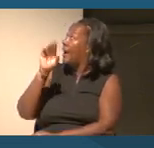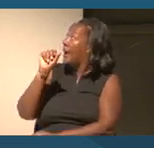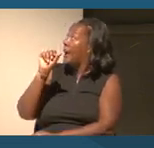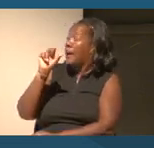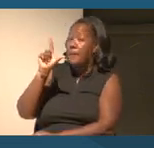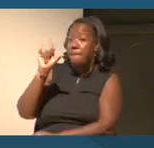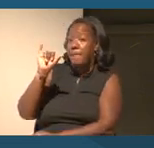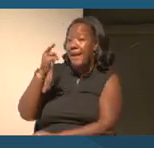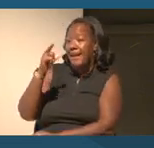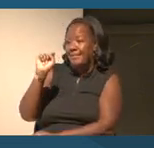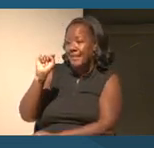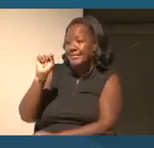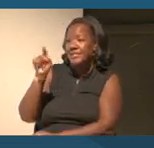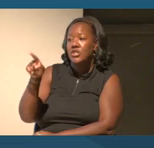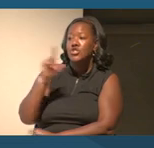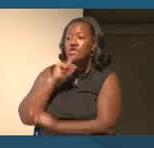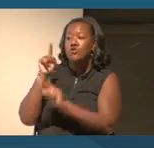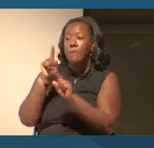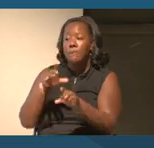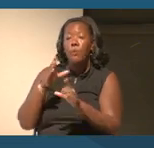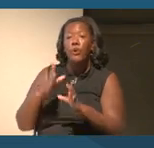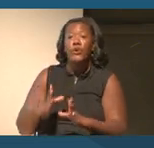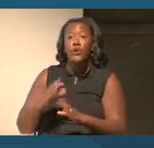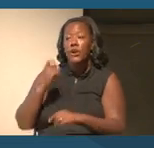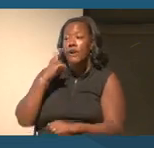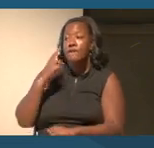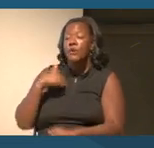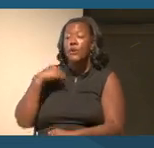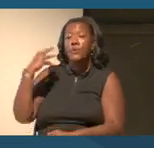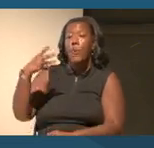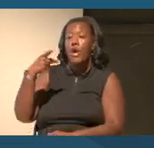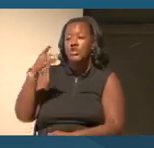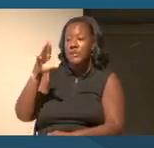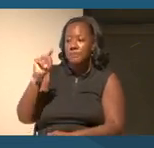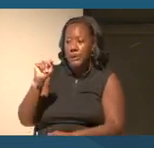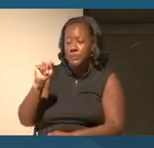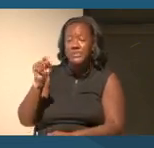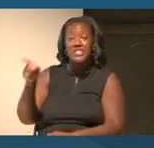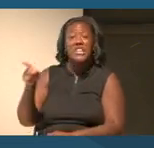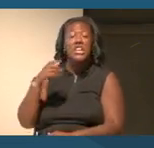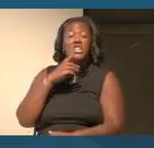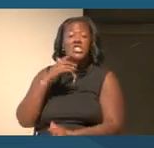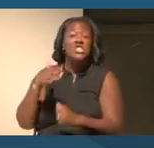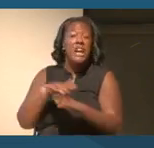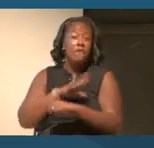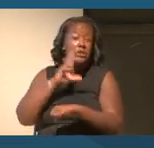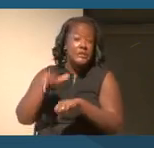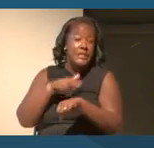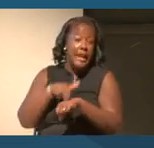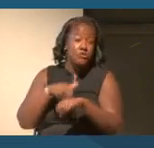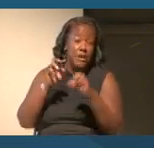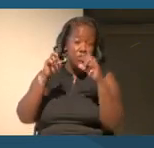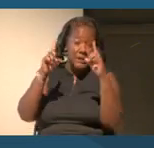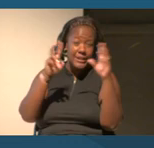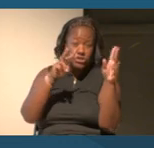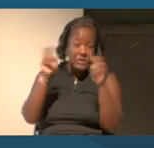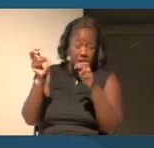Post and she covers national education issues for The Washington Post.